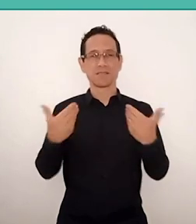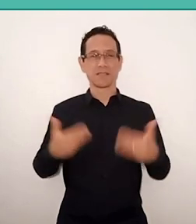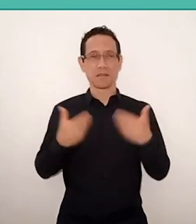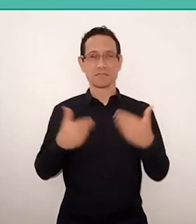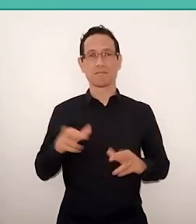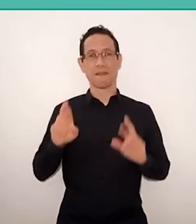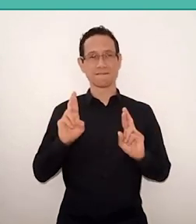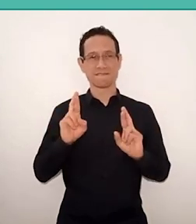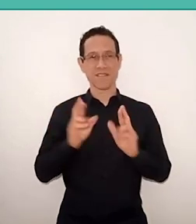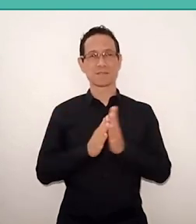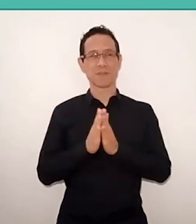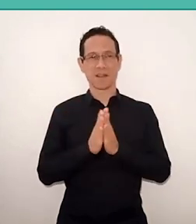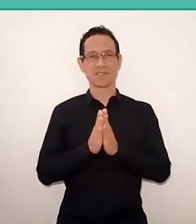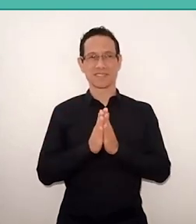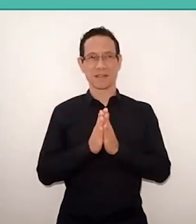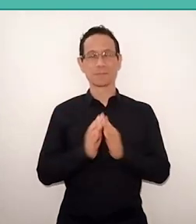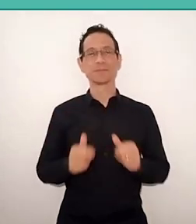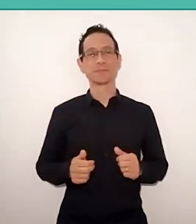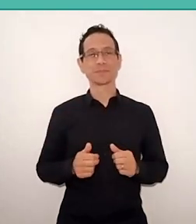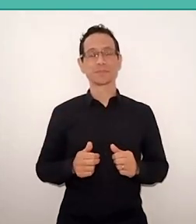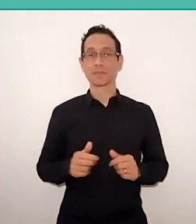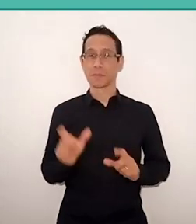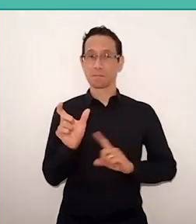And one of the words that most appeared here this afternoon